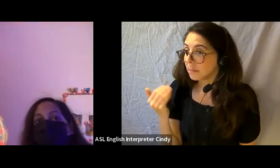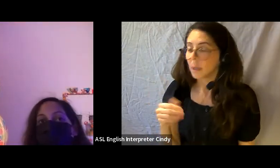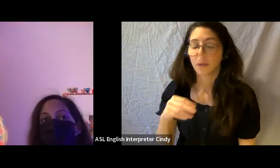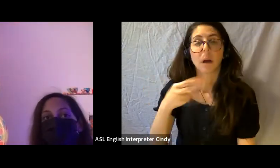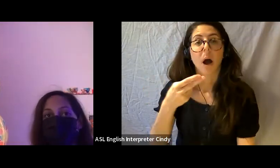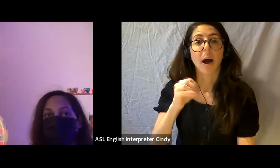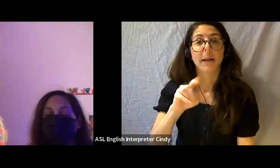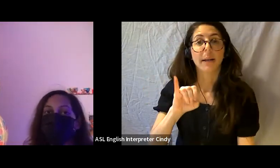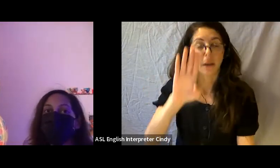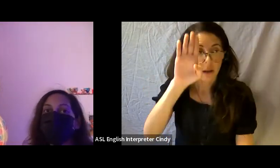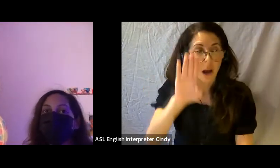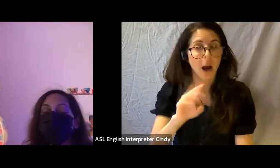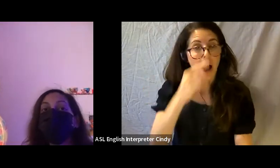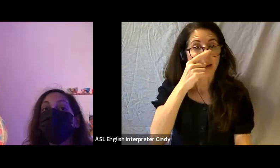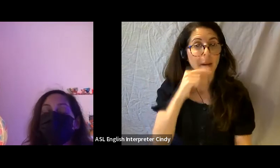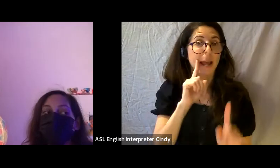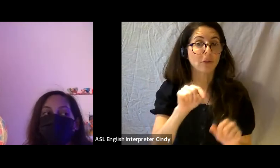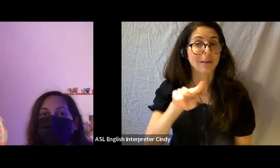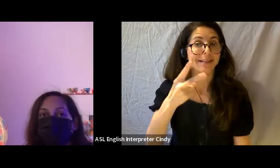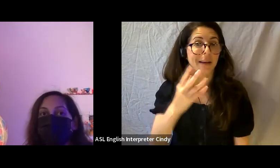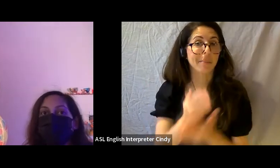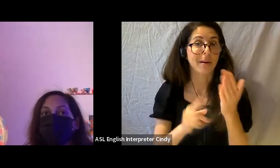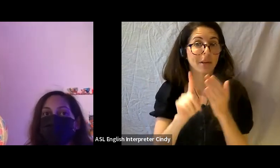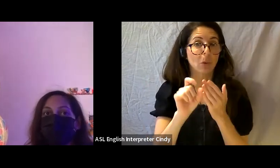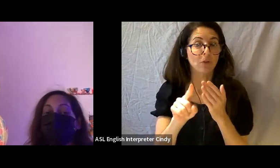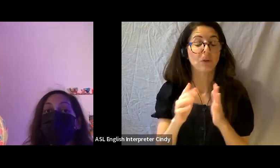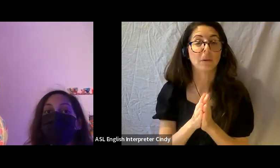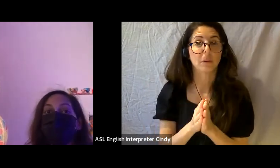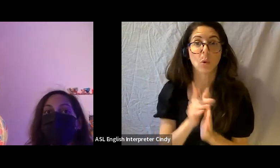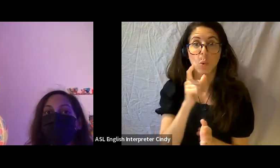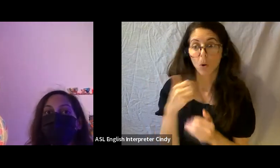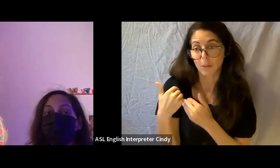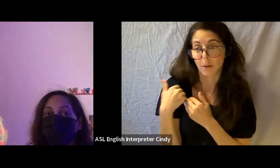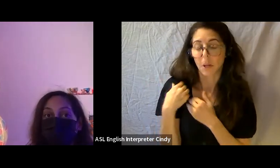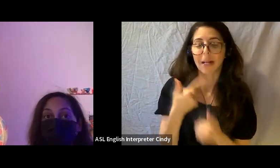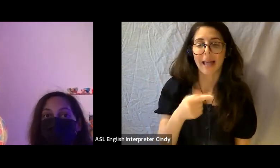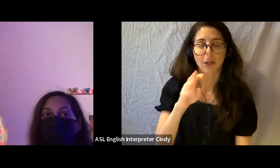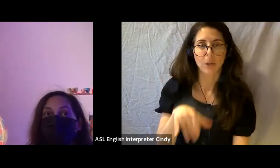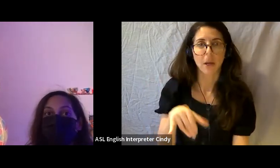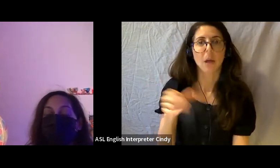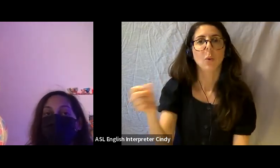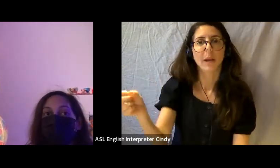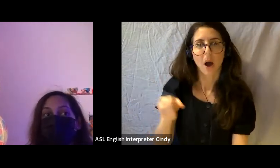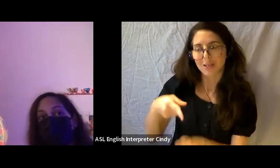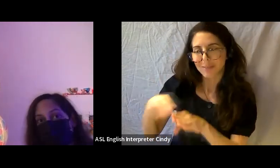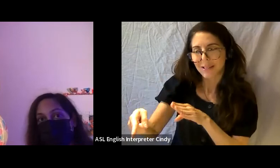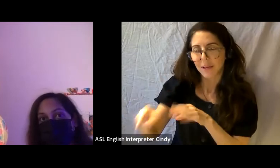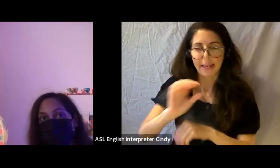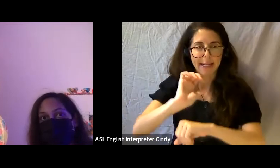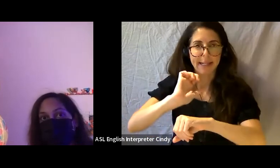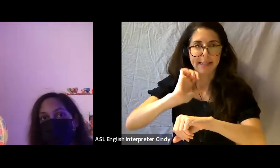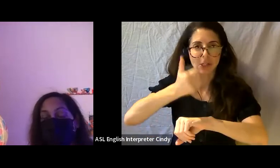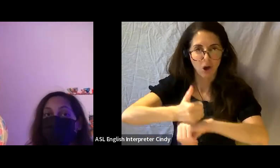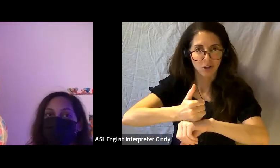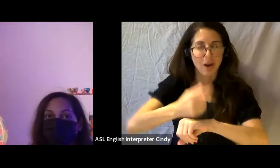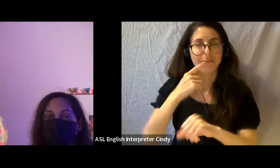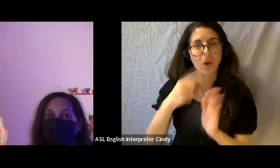Heidi: I can answer the second part of the question, so the gallery would generally hire an installer to install the exhibition alongside the artist